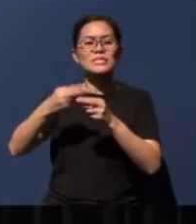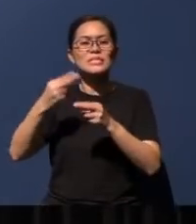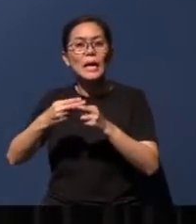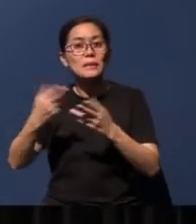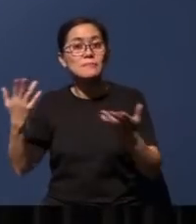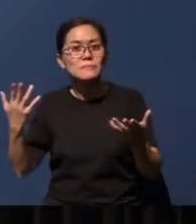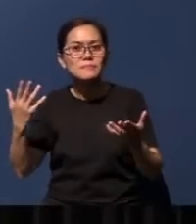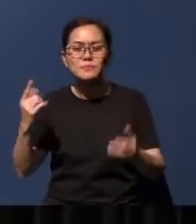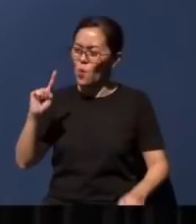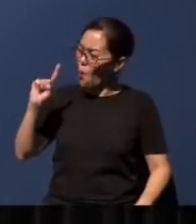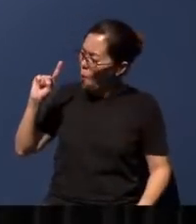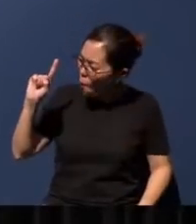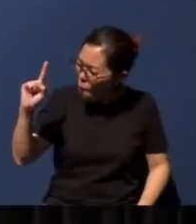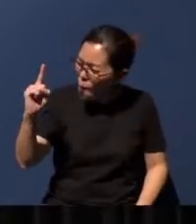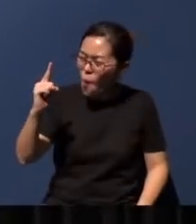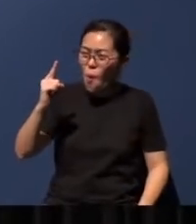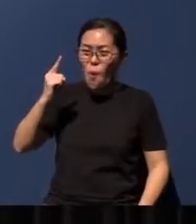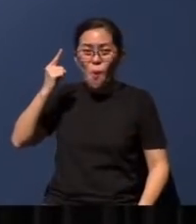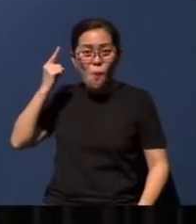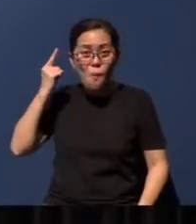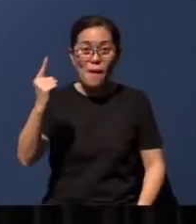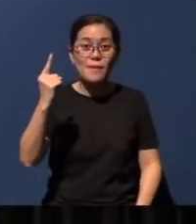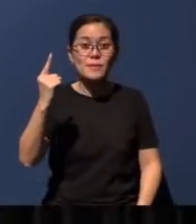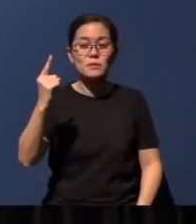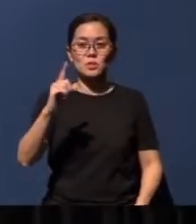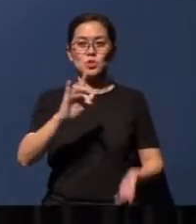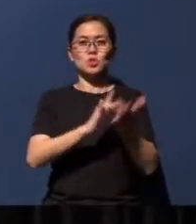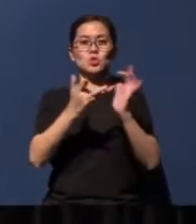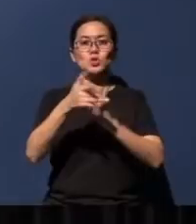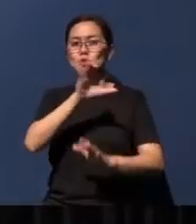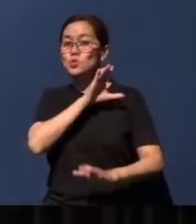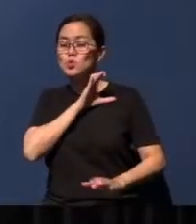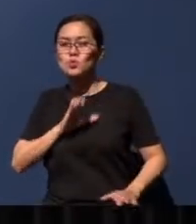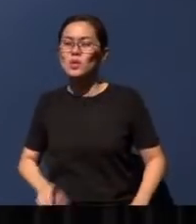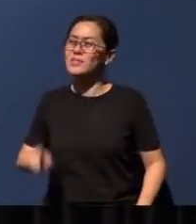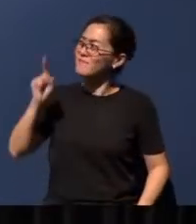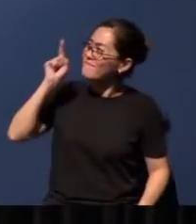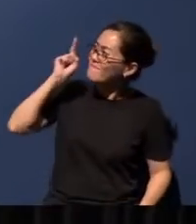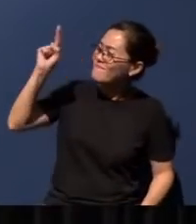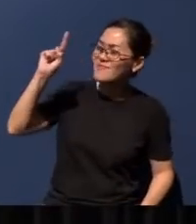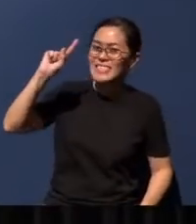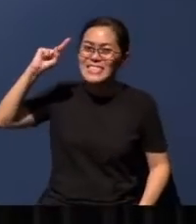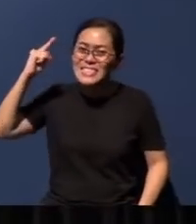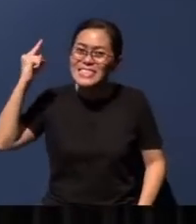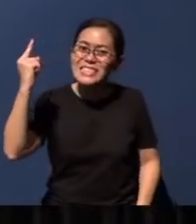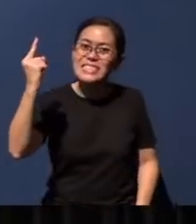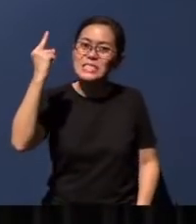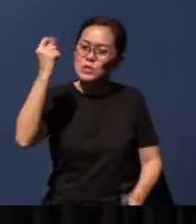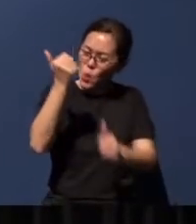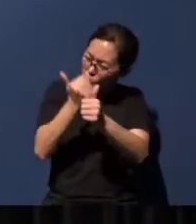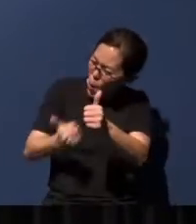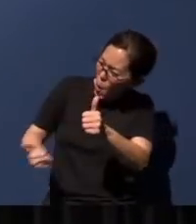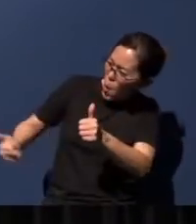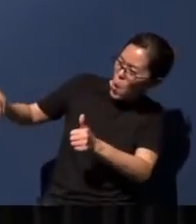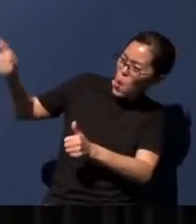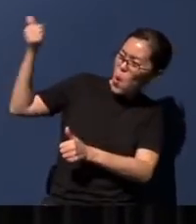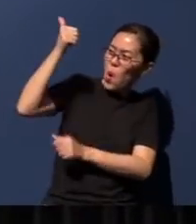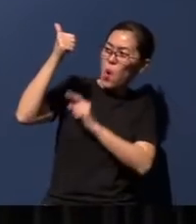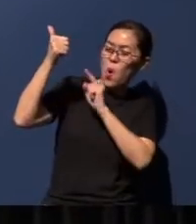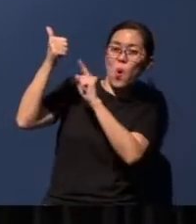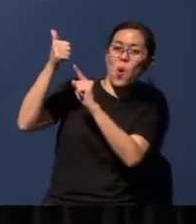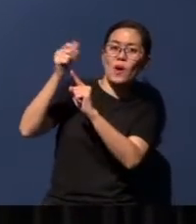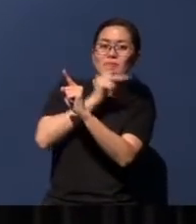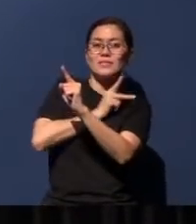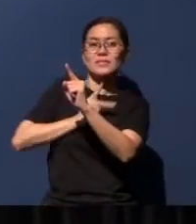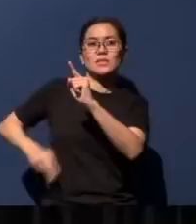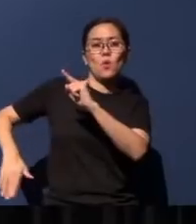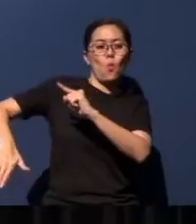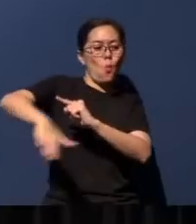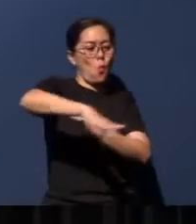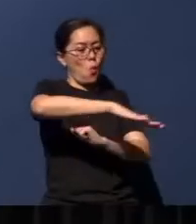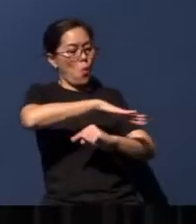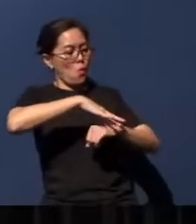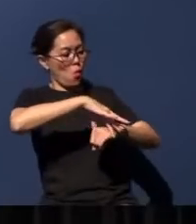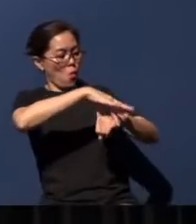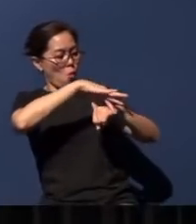the only one.' Jesus Christ will be the single supreme monarch of this earthly global kingdom.